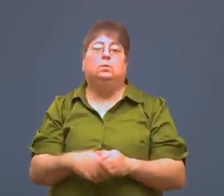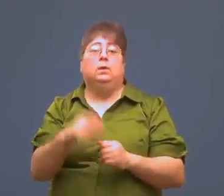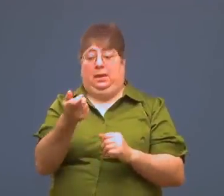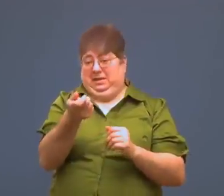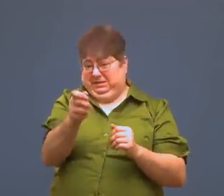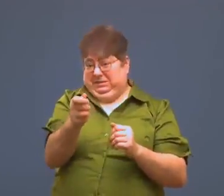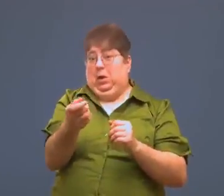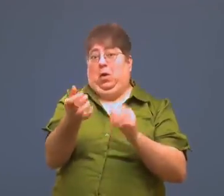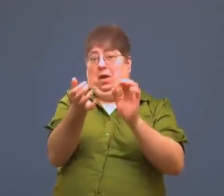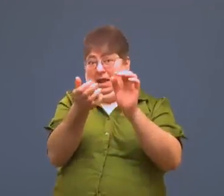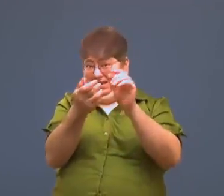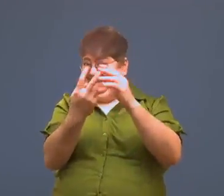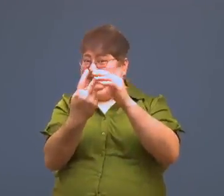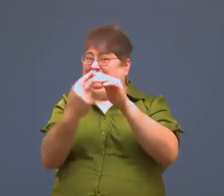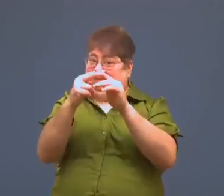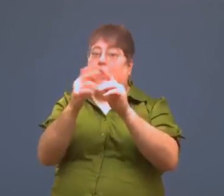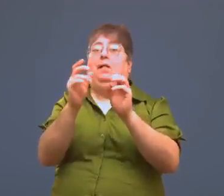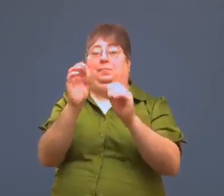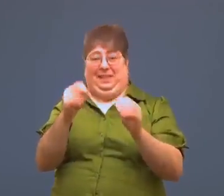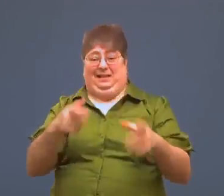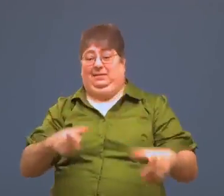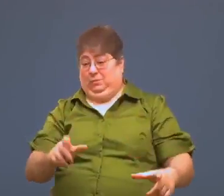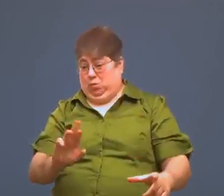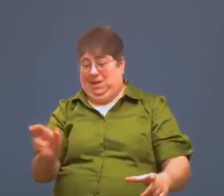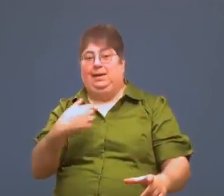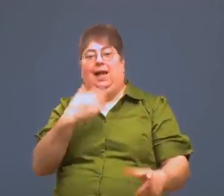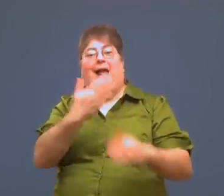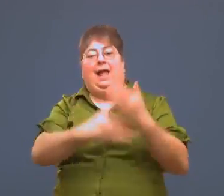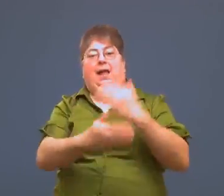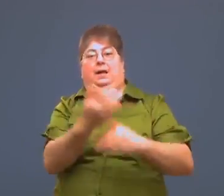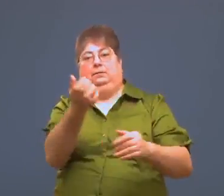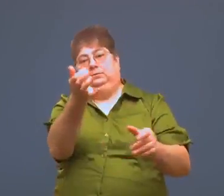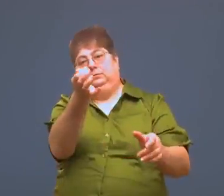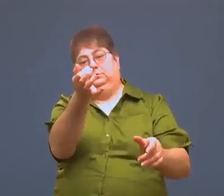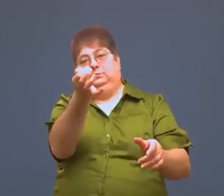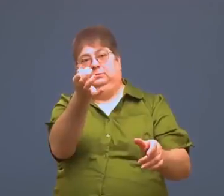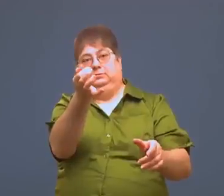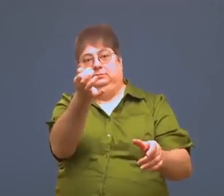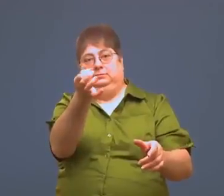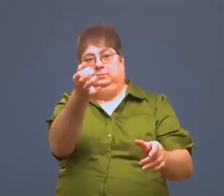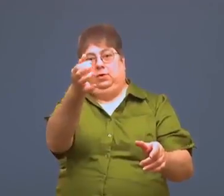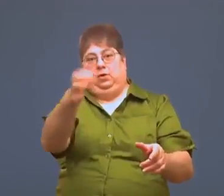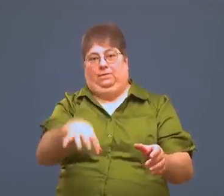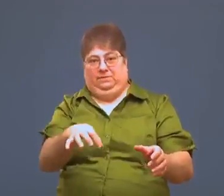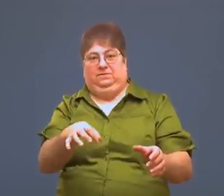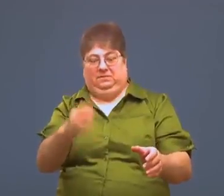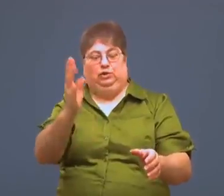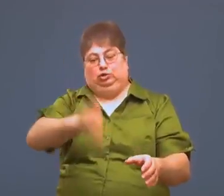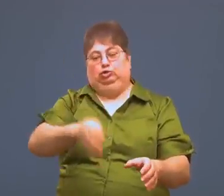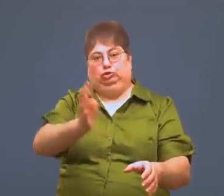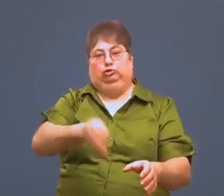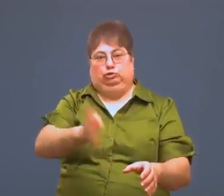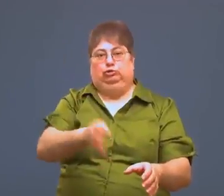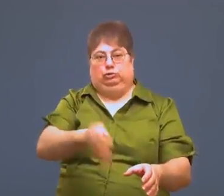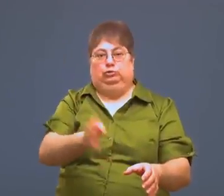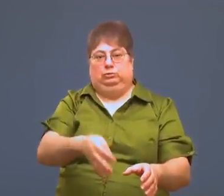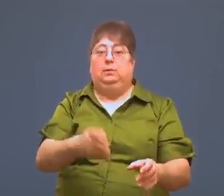When you have it loosened, then remove the plug by hand and let it drain.